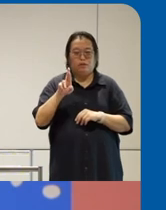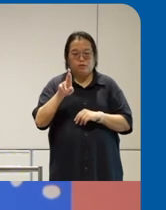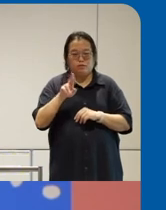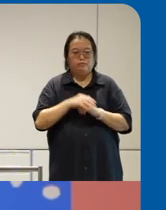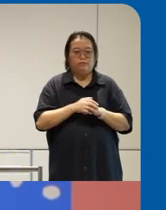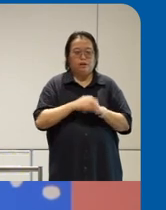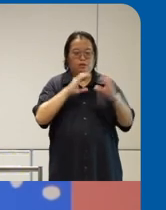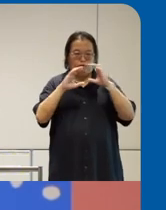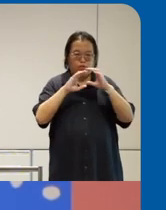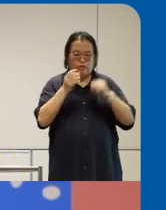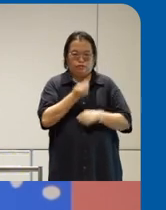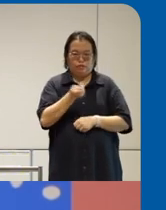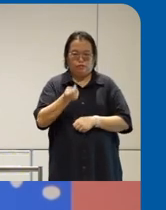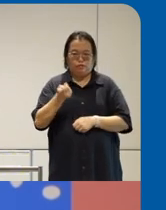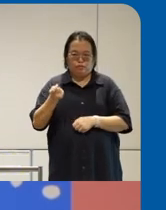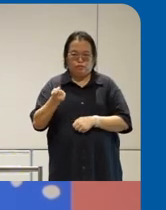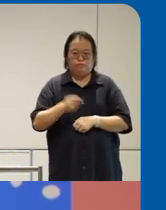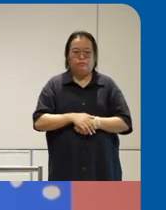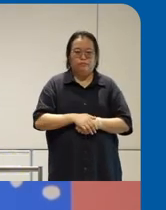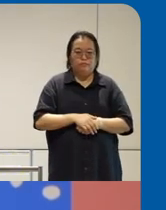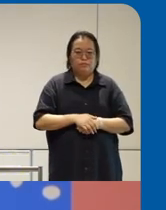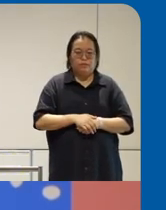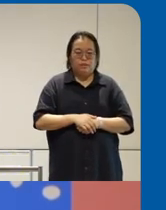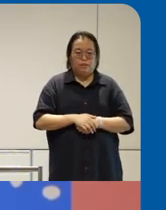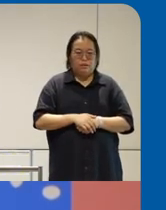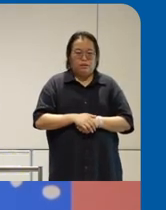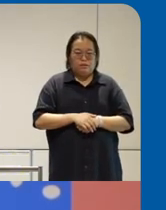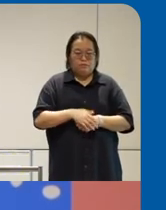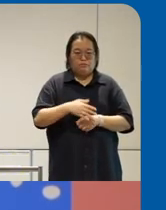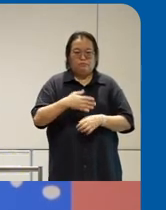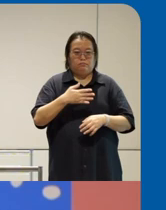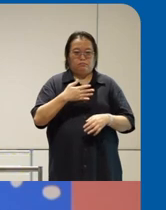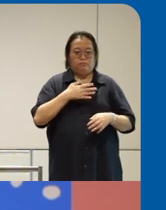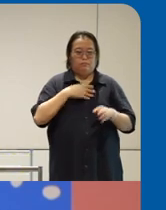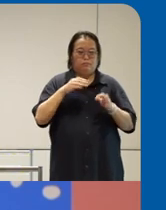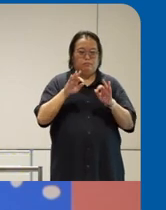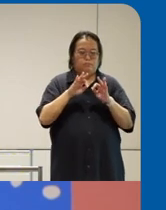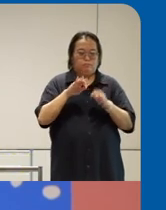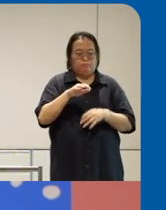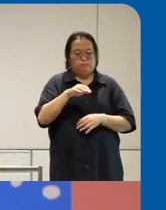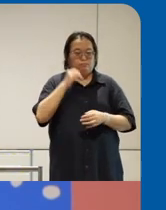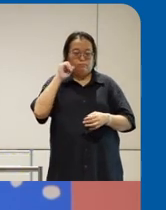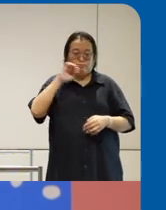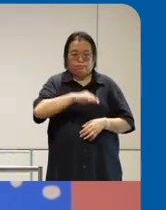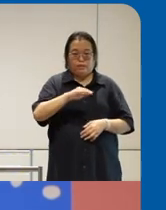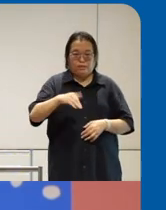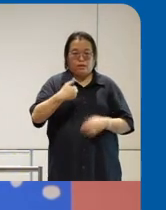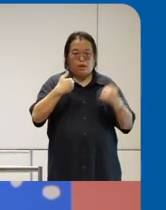tools uh AC because my my daughter doesn't uh she has a tracheostomy so that uh impedes uh Speech